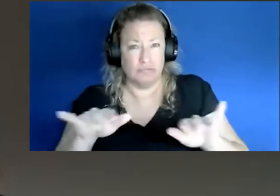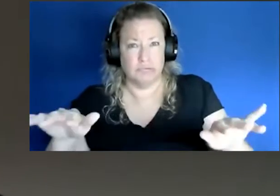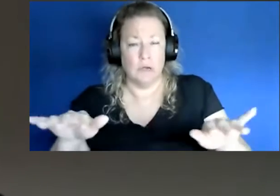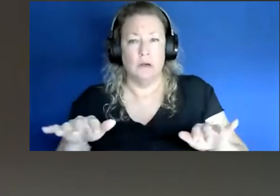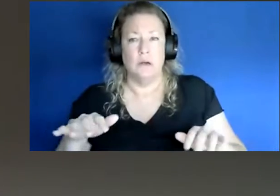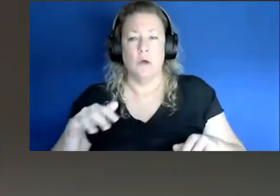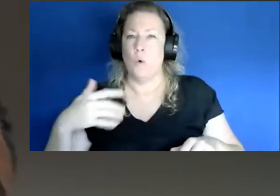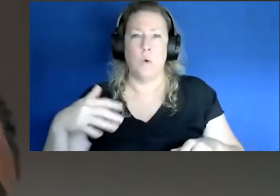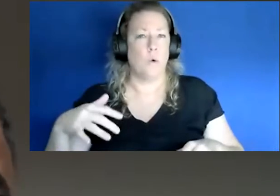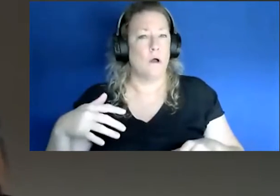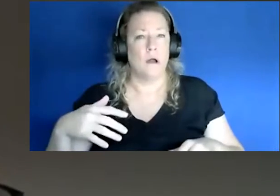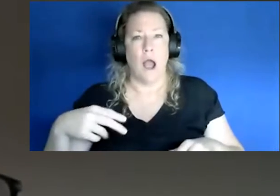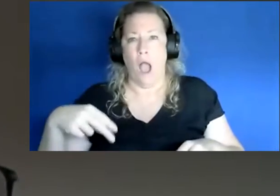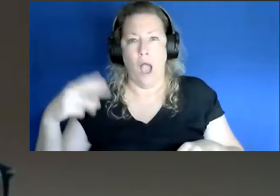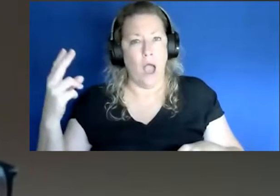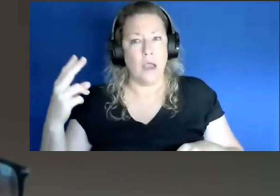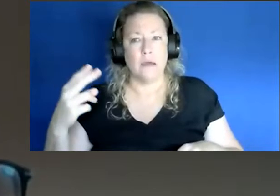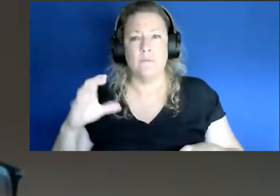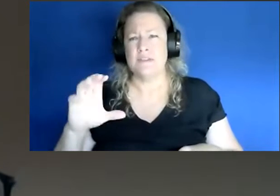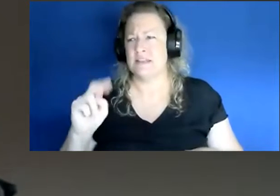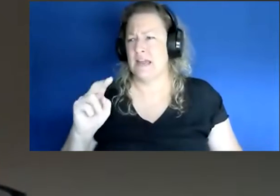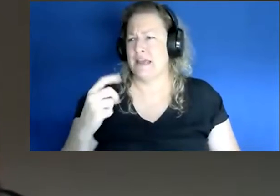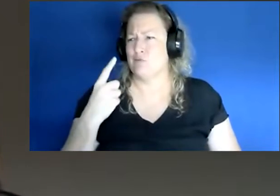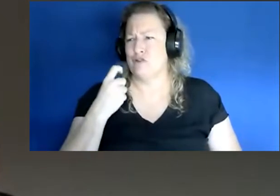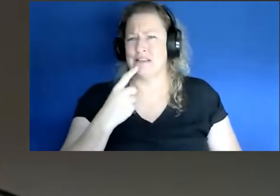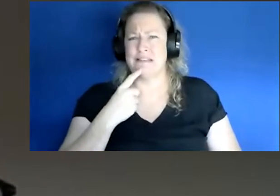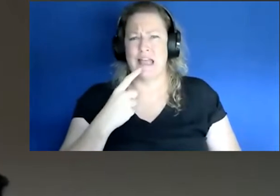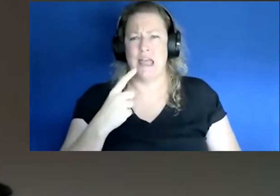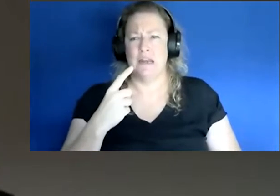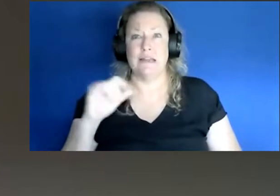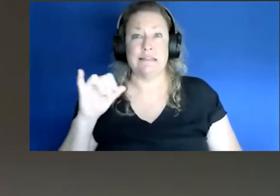so much higher you know CNN recently reported that it's roughly up there with the chickenpox,